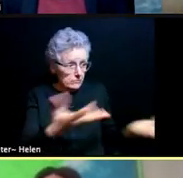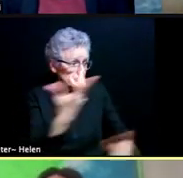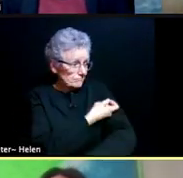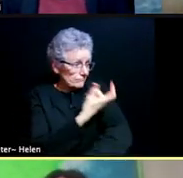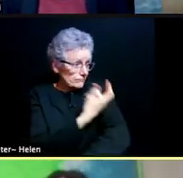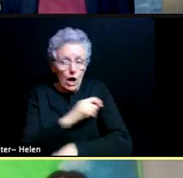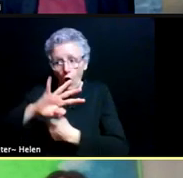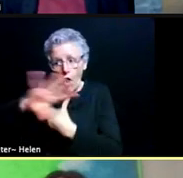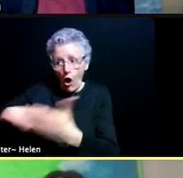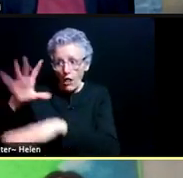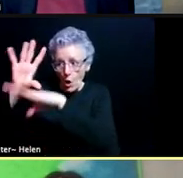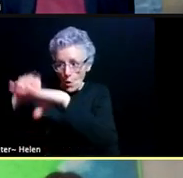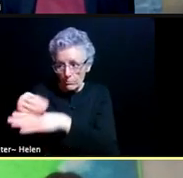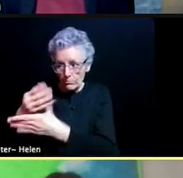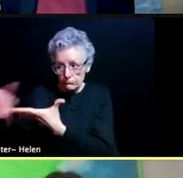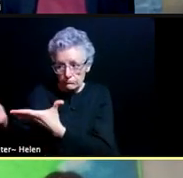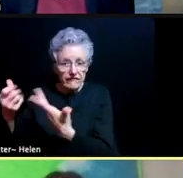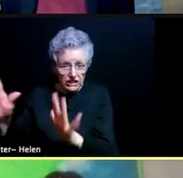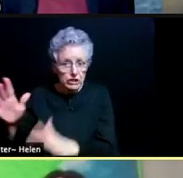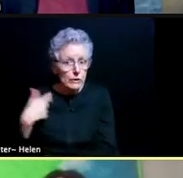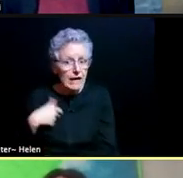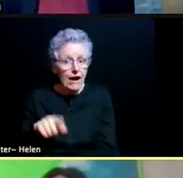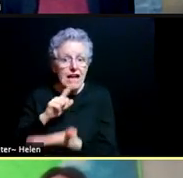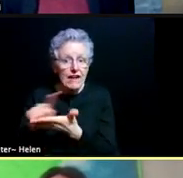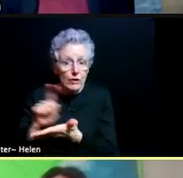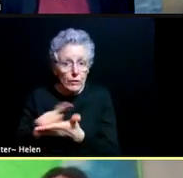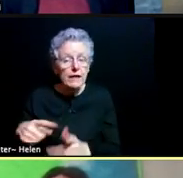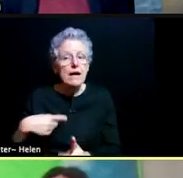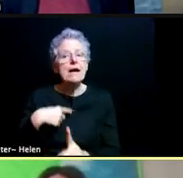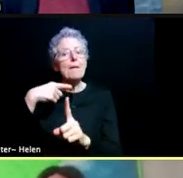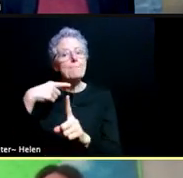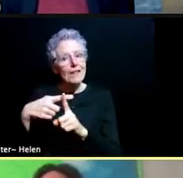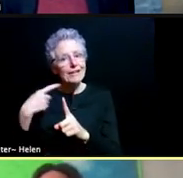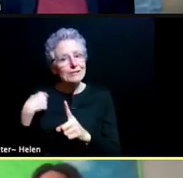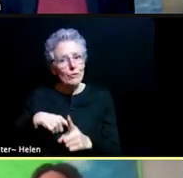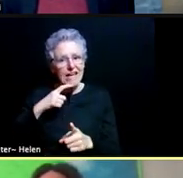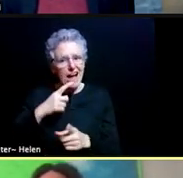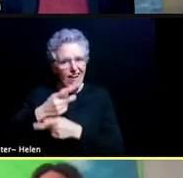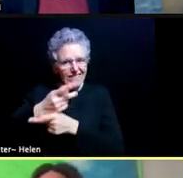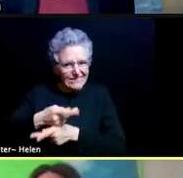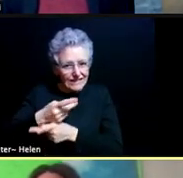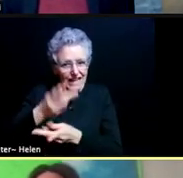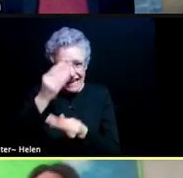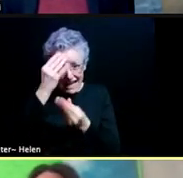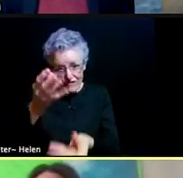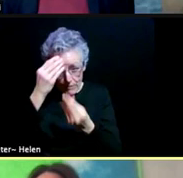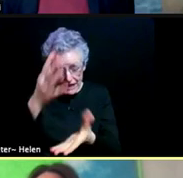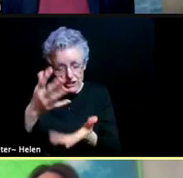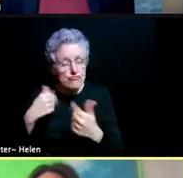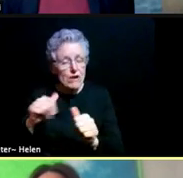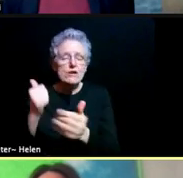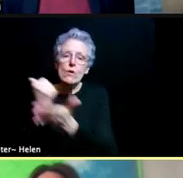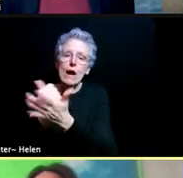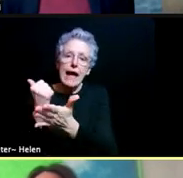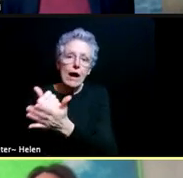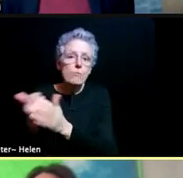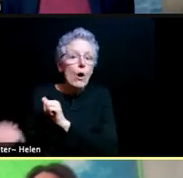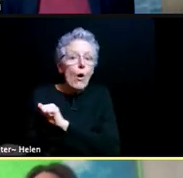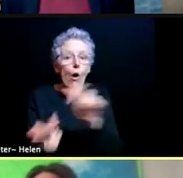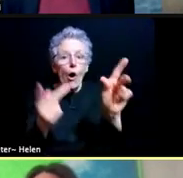but also as a shepherd of sorts and information source to try to help everybody who hasn't been able to come